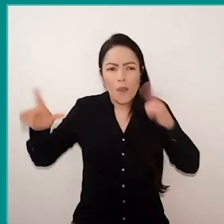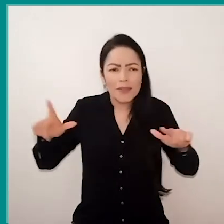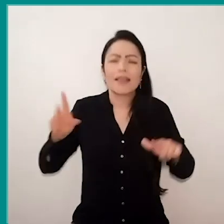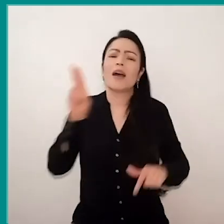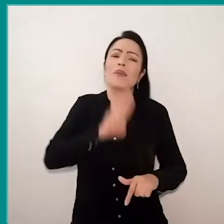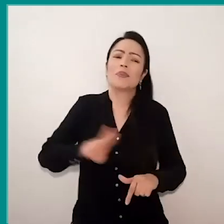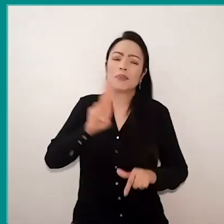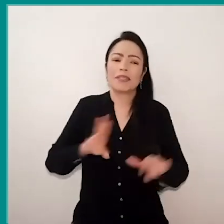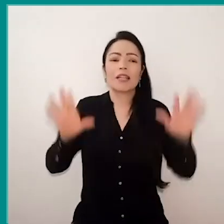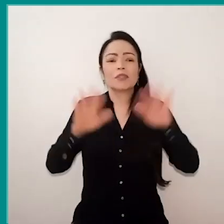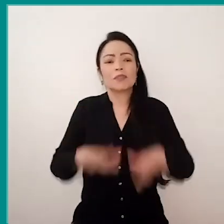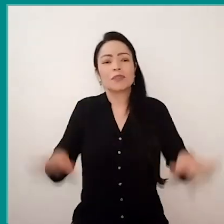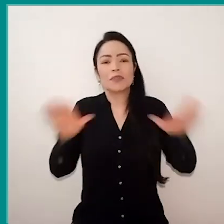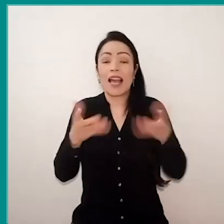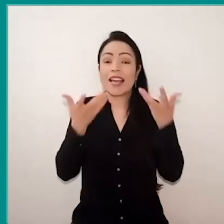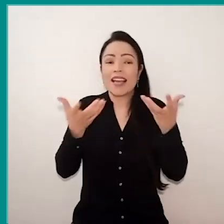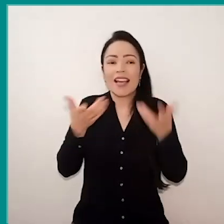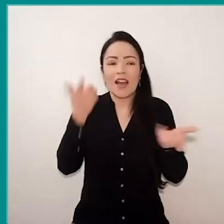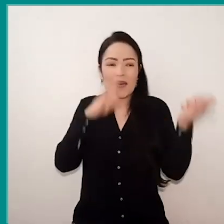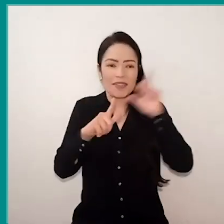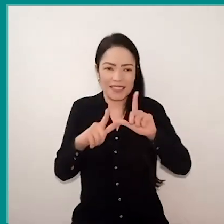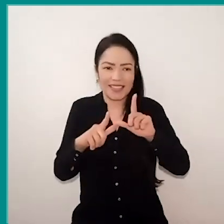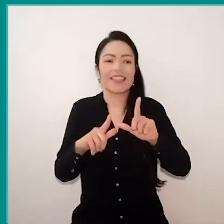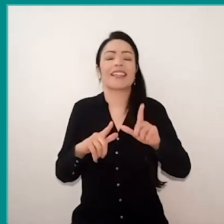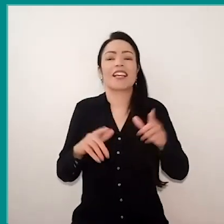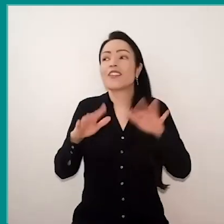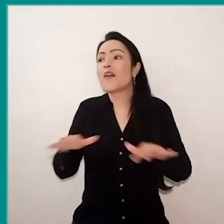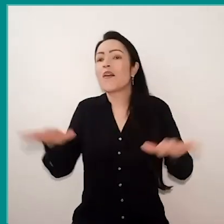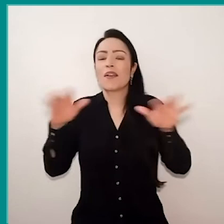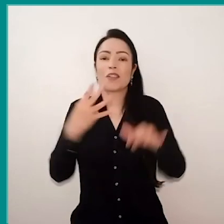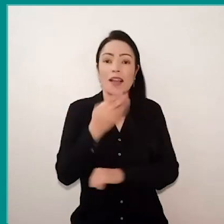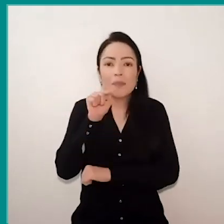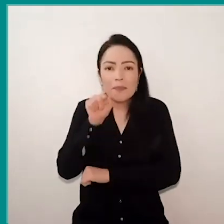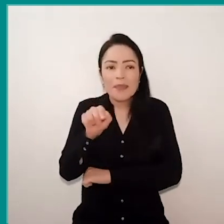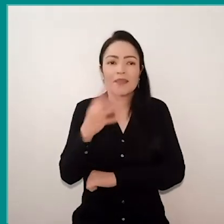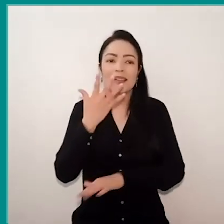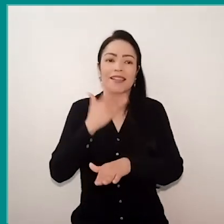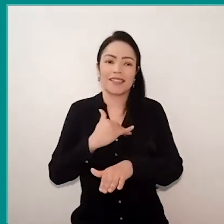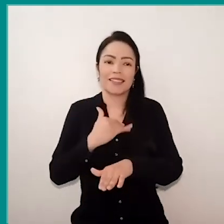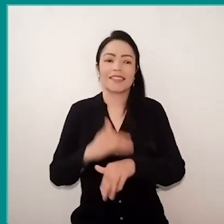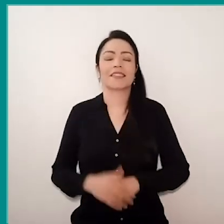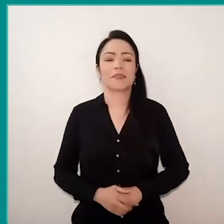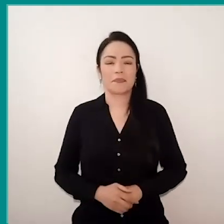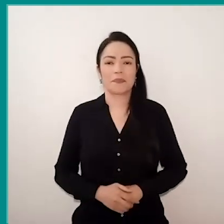somehow, most of these 4,000 children. And then I will share a little with you